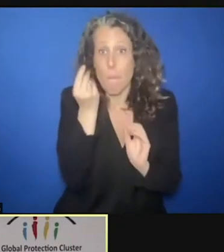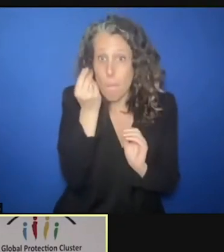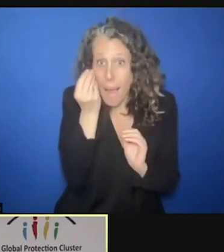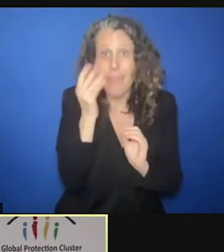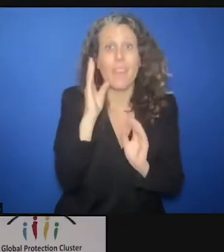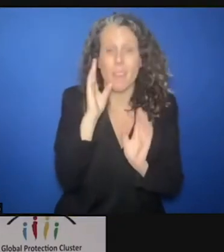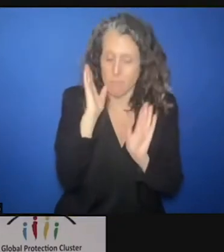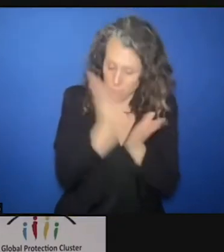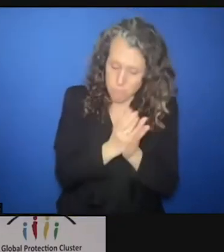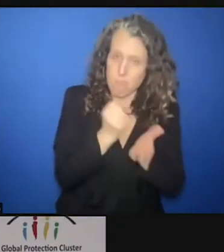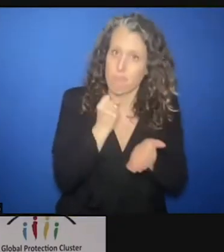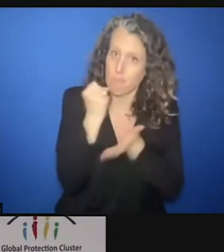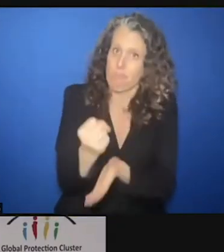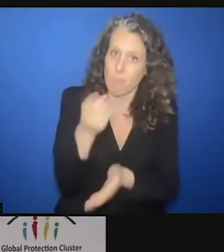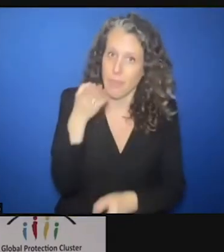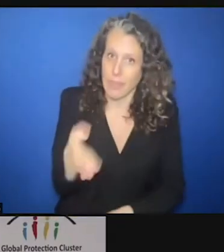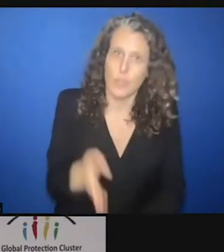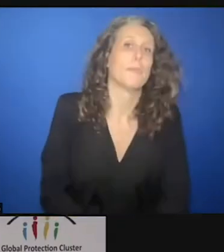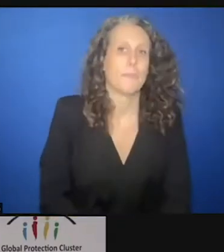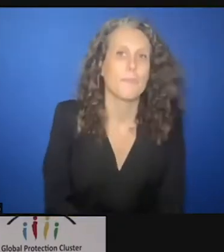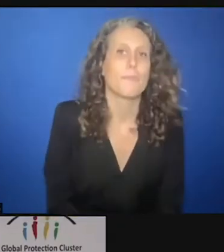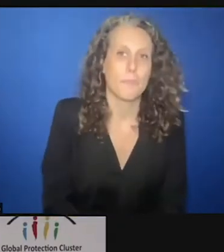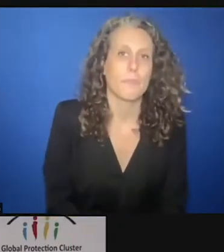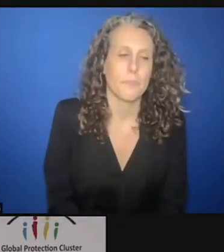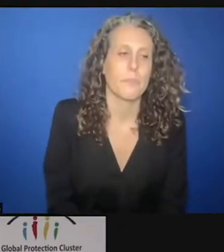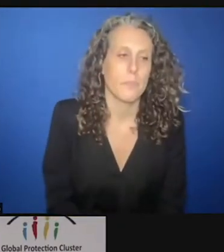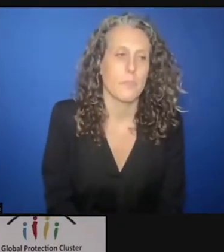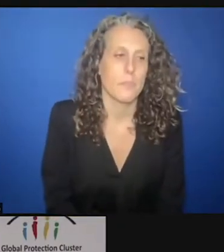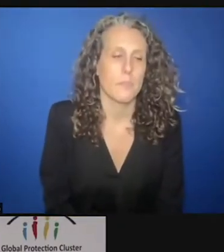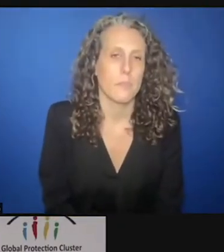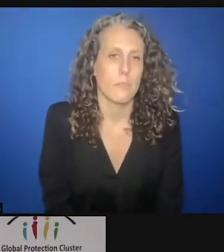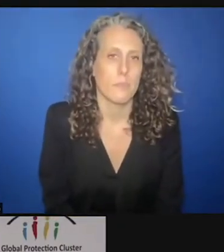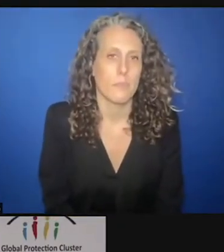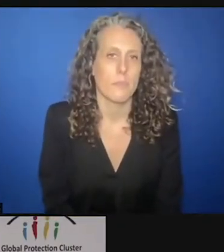We'll get an indication when we open this up to the donors. Let me ask you